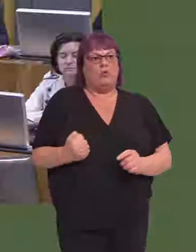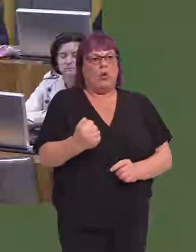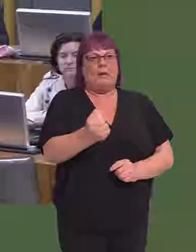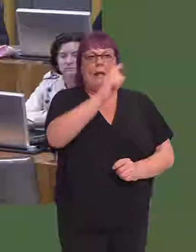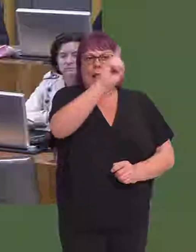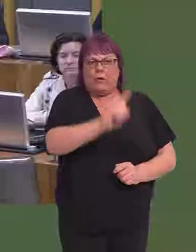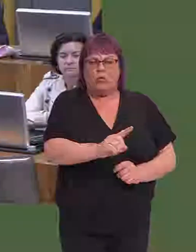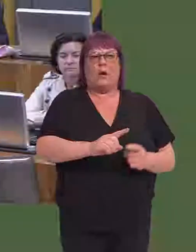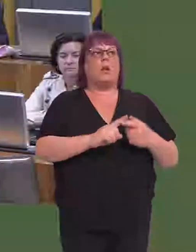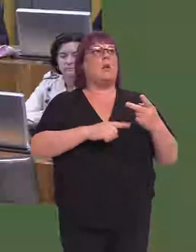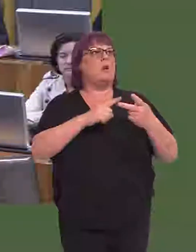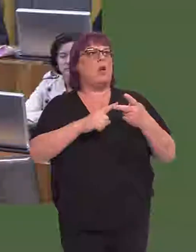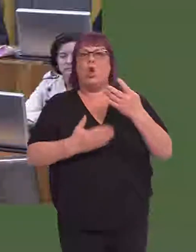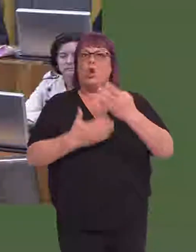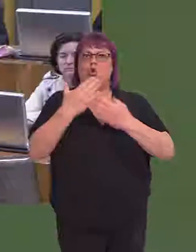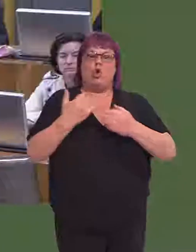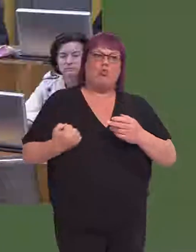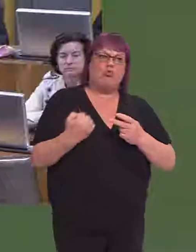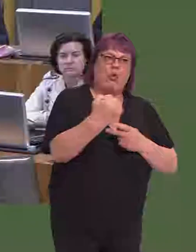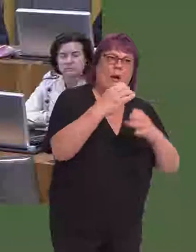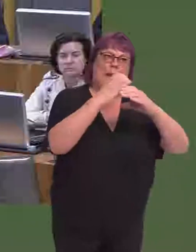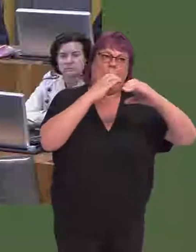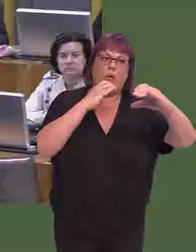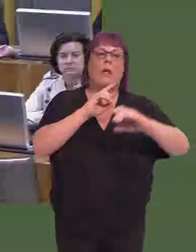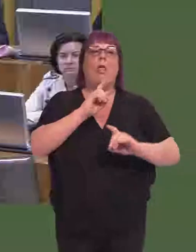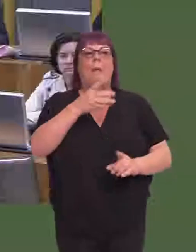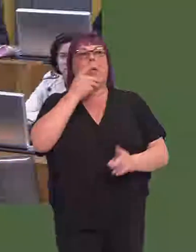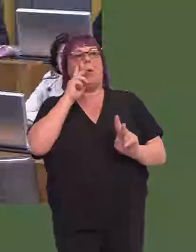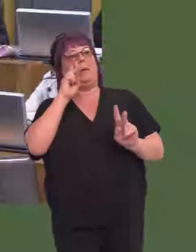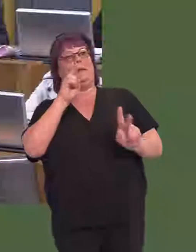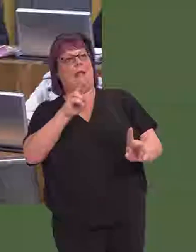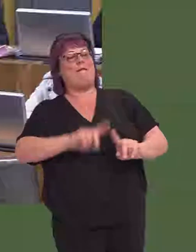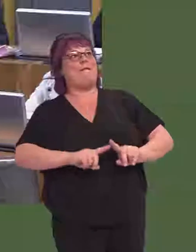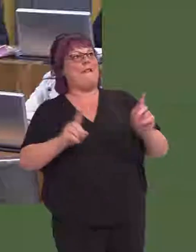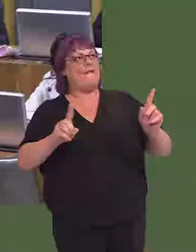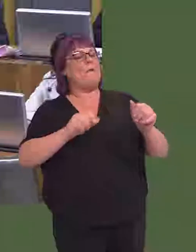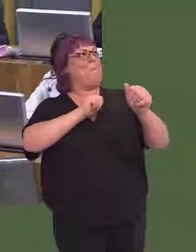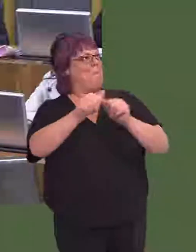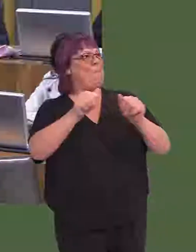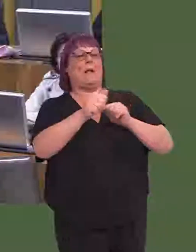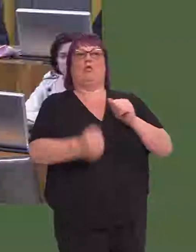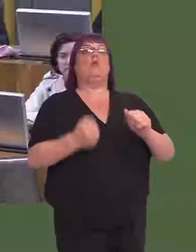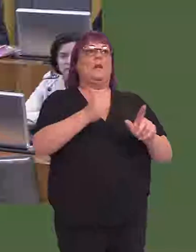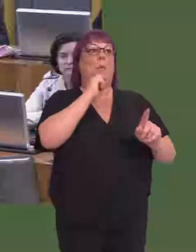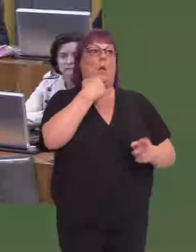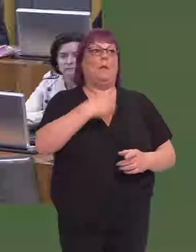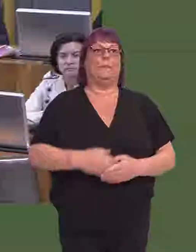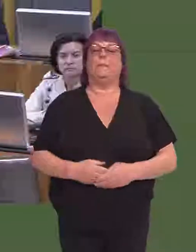electrification and as we look at new rolling stock. That's when people will start to really see a big difference in the quality of the trains.